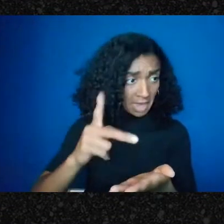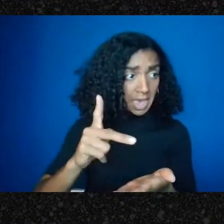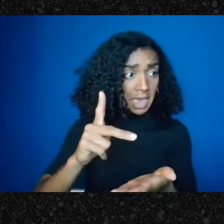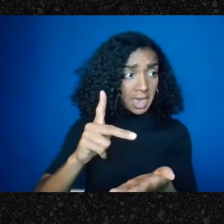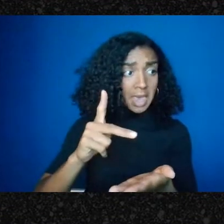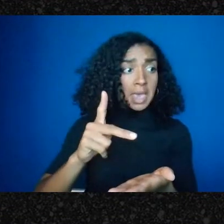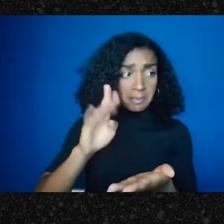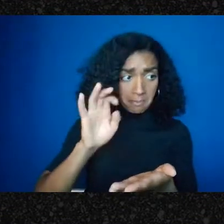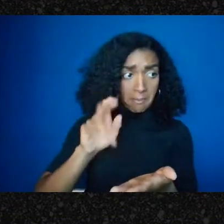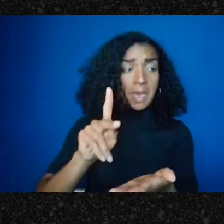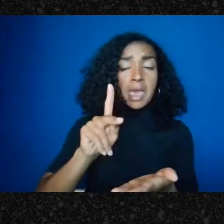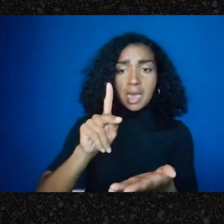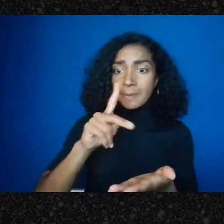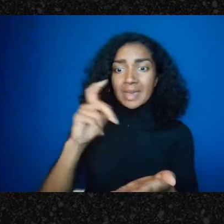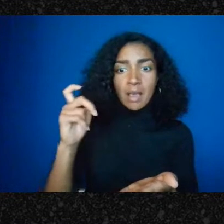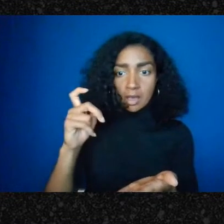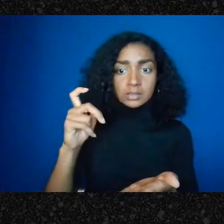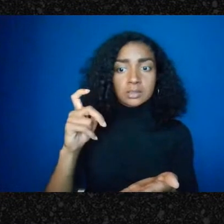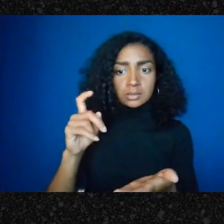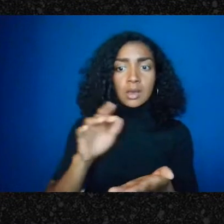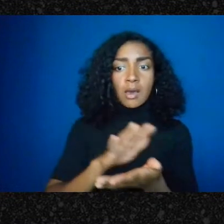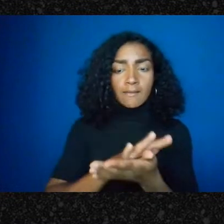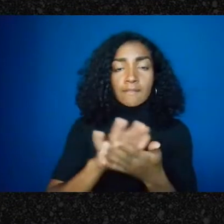that's something that I haven't yet thought in detail about, but